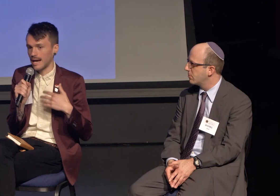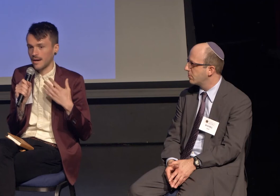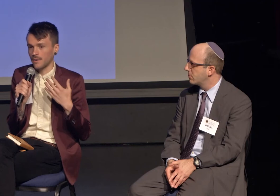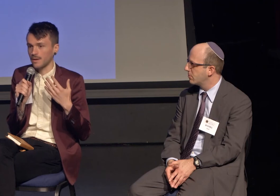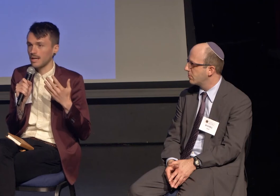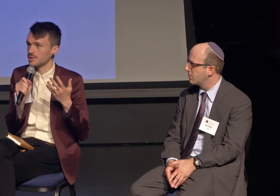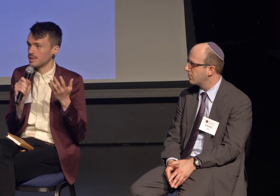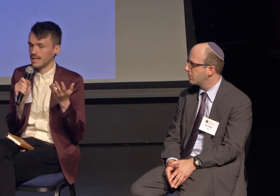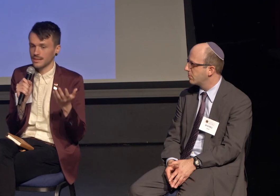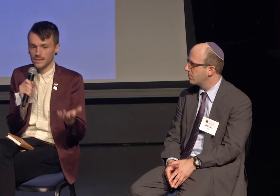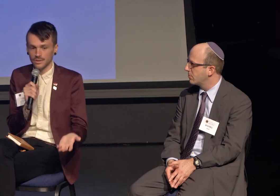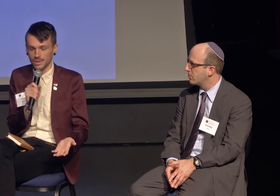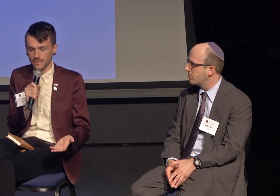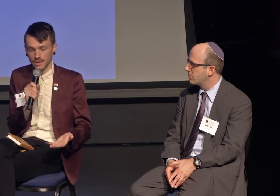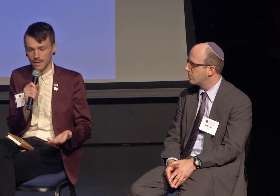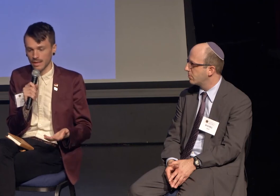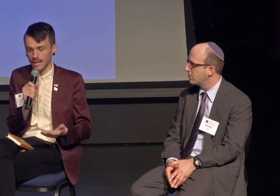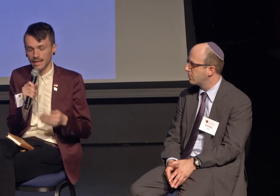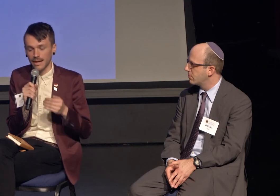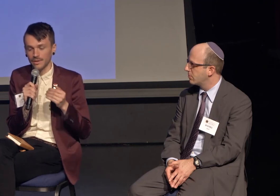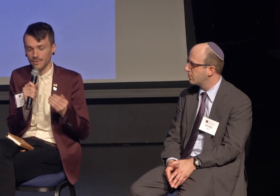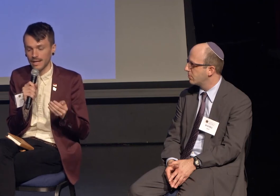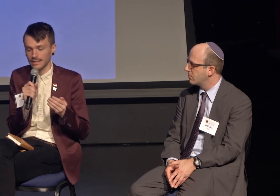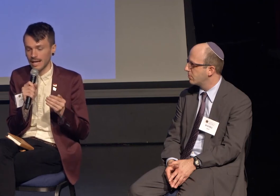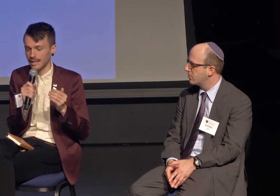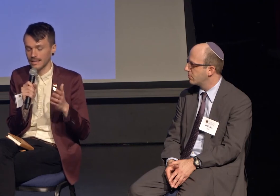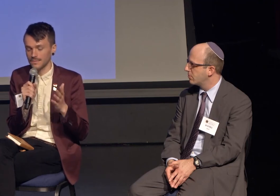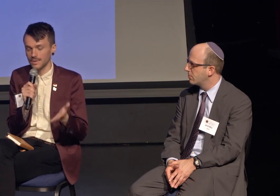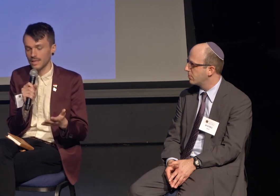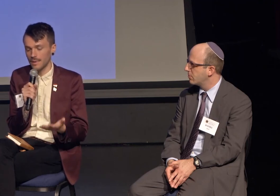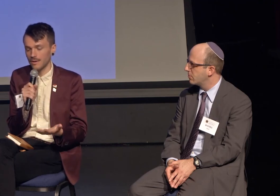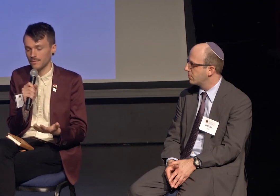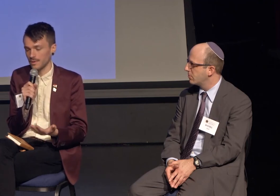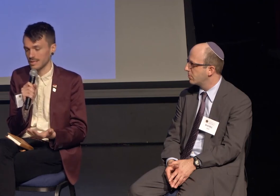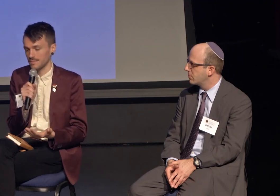And she talks to her children about that. And how I had this really powerful experience